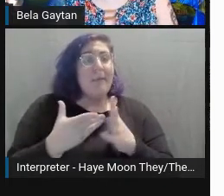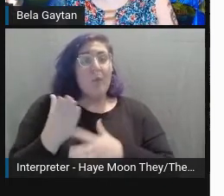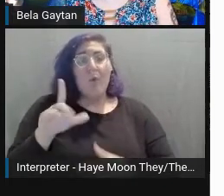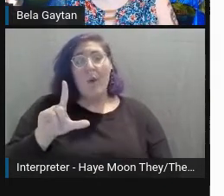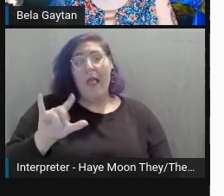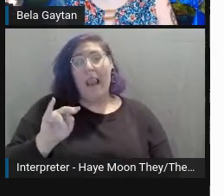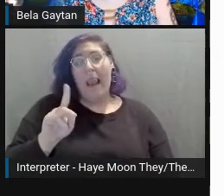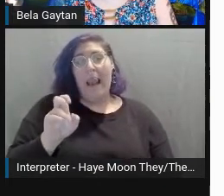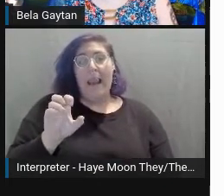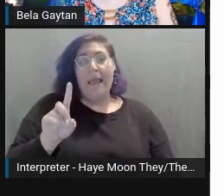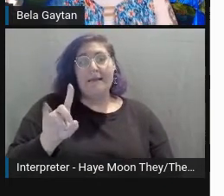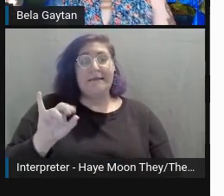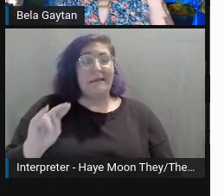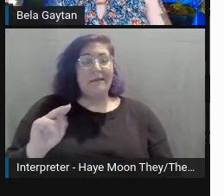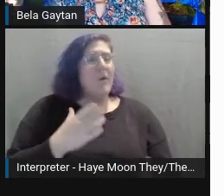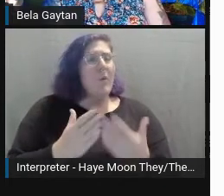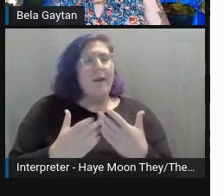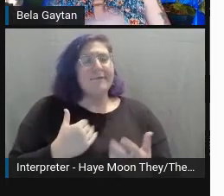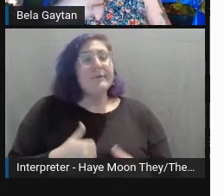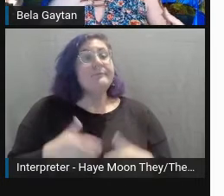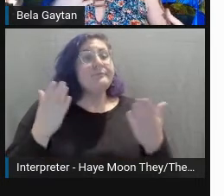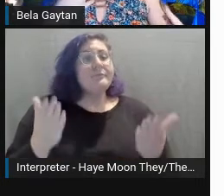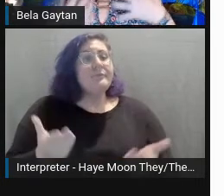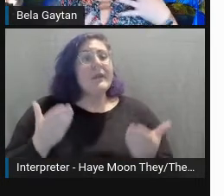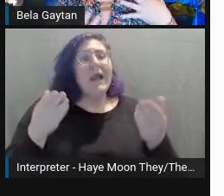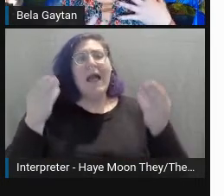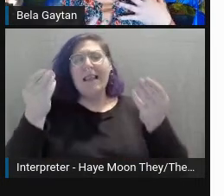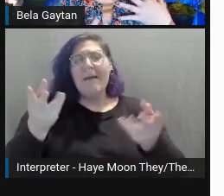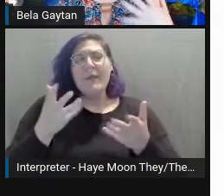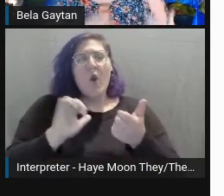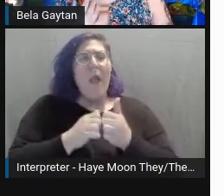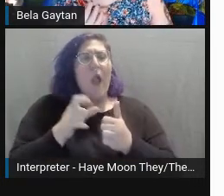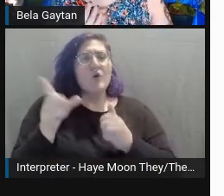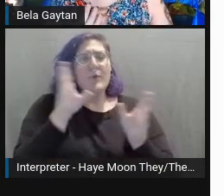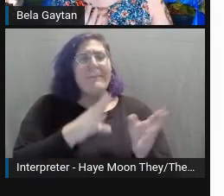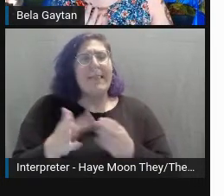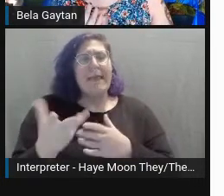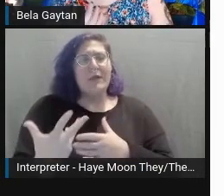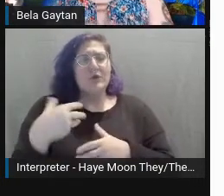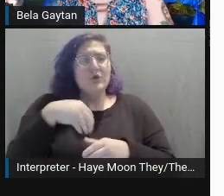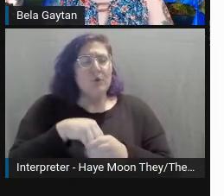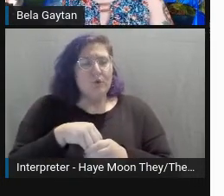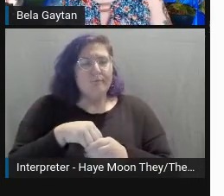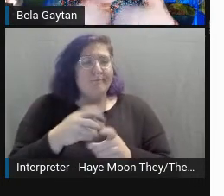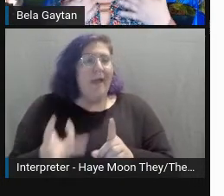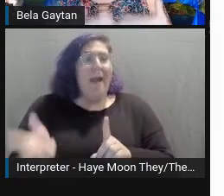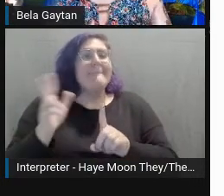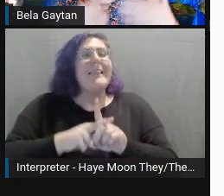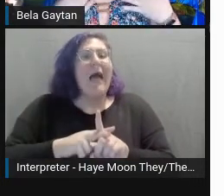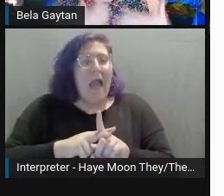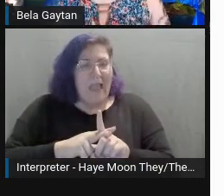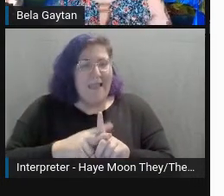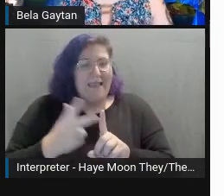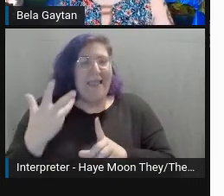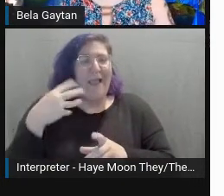Let me know how you plan to incorporate inclusive accessibility